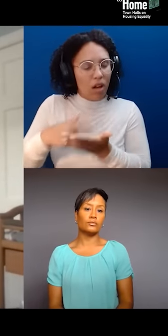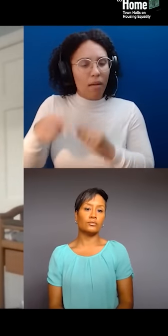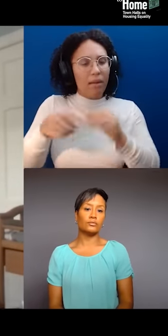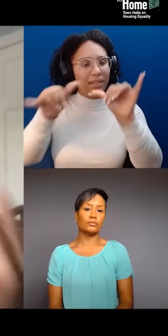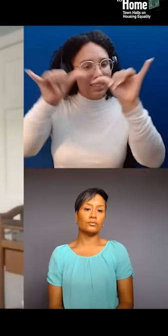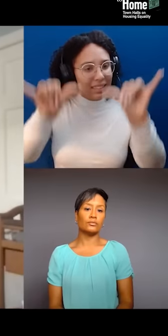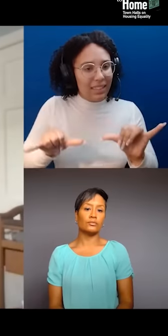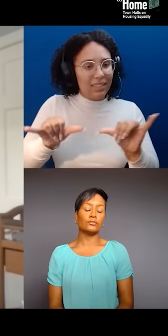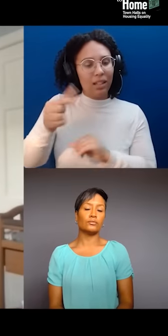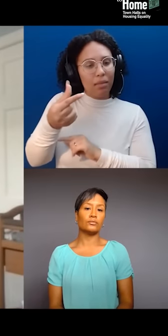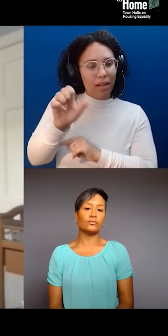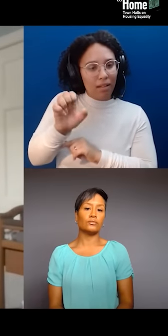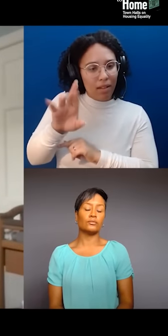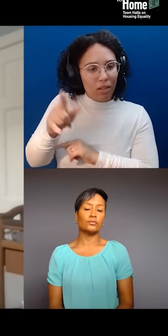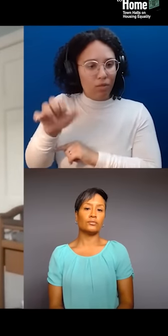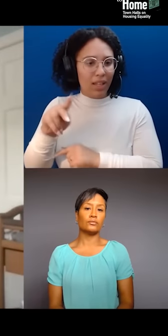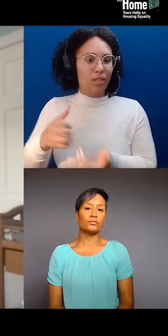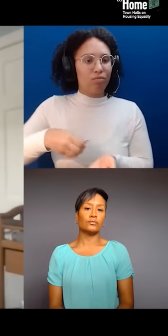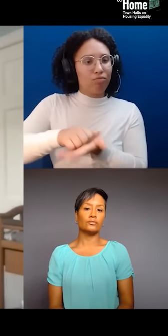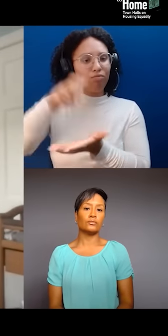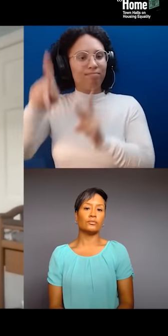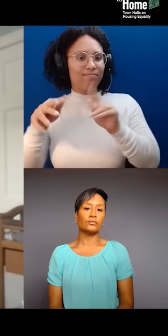through tax incentives for developers